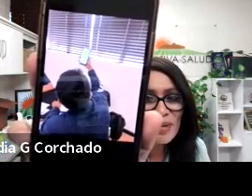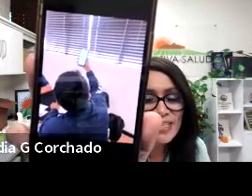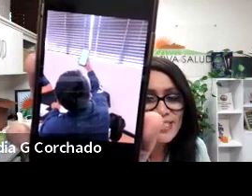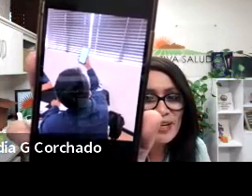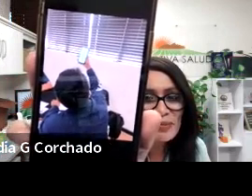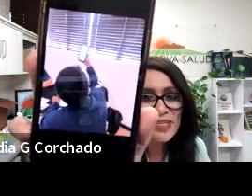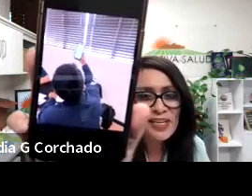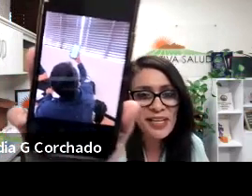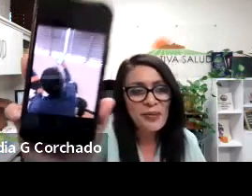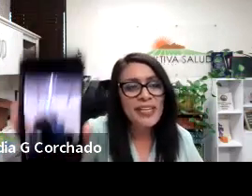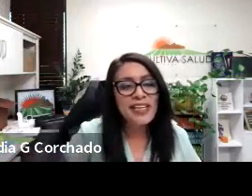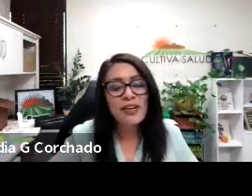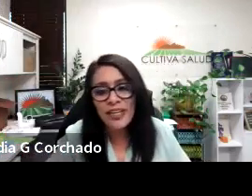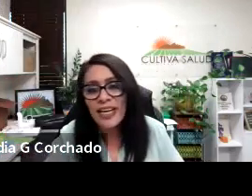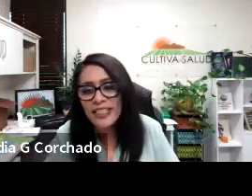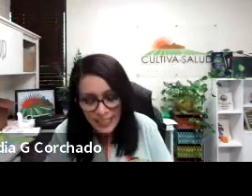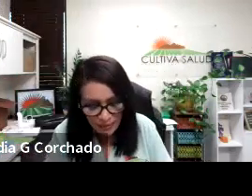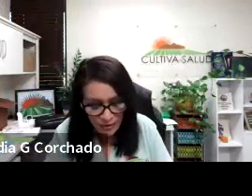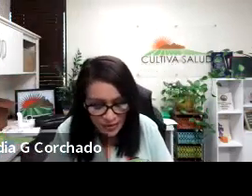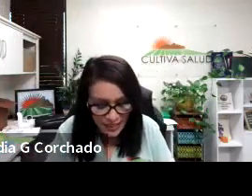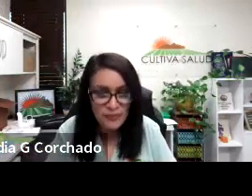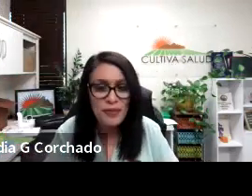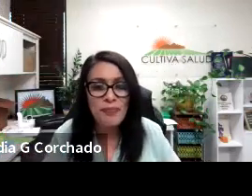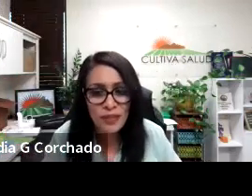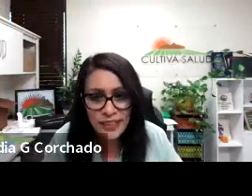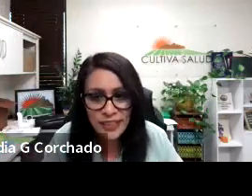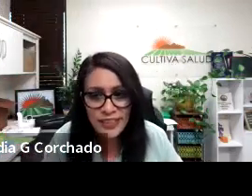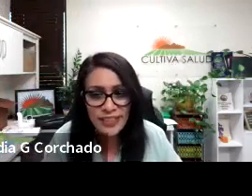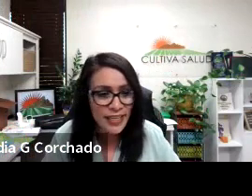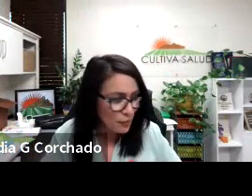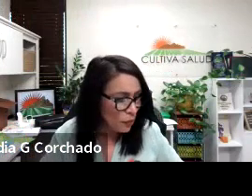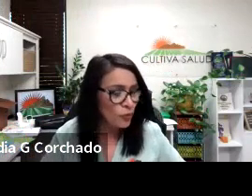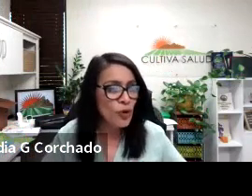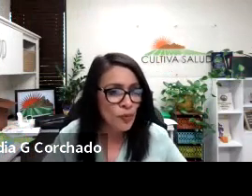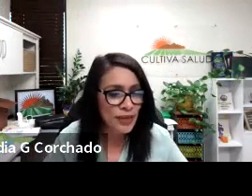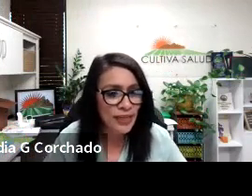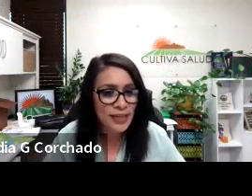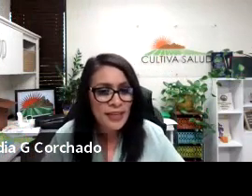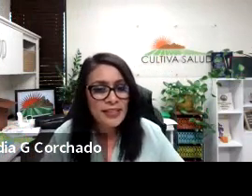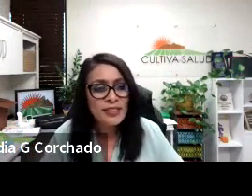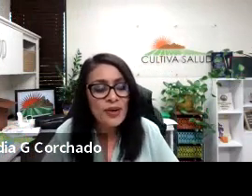pay stubs. We literally had a step outside of the building to get more roaming.